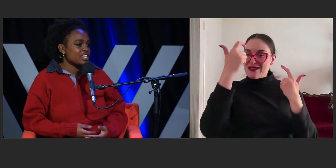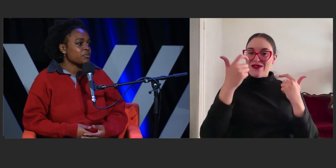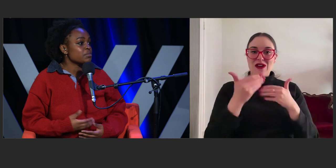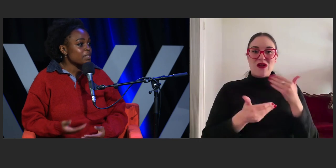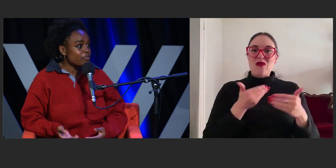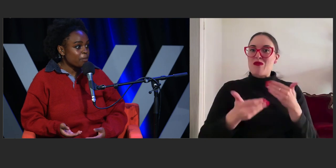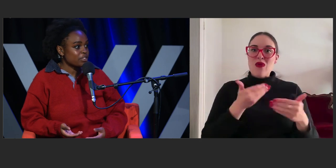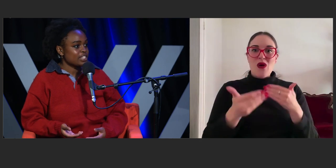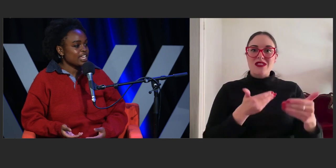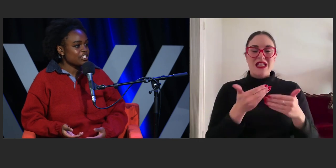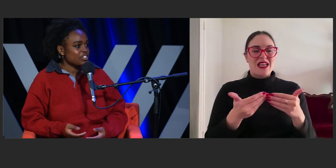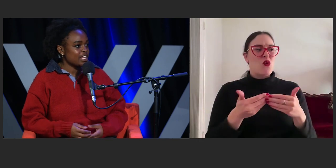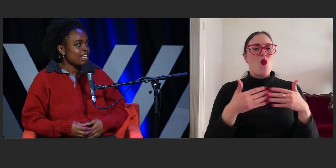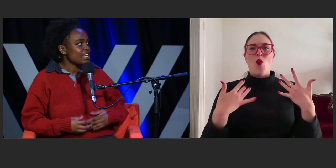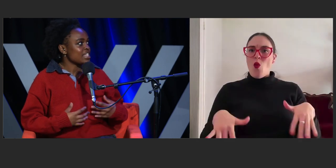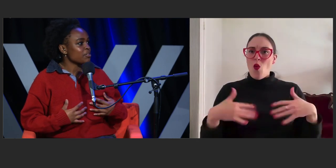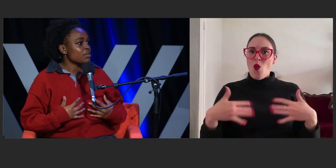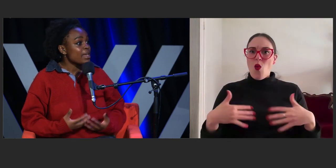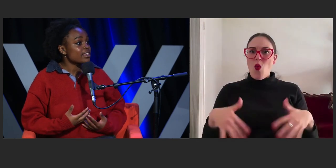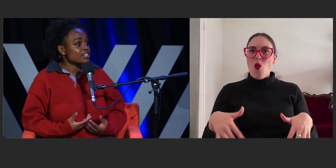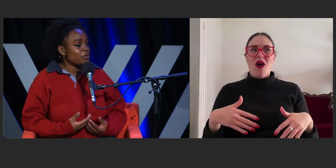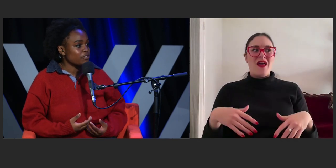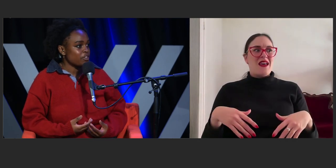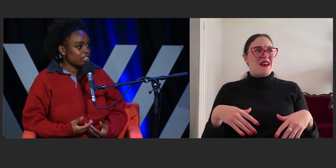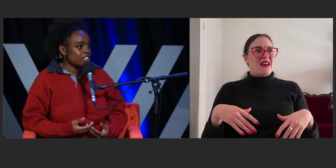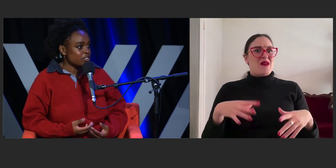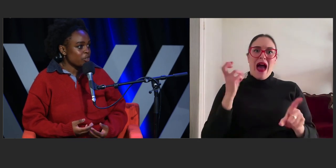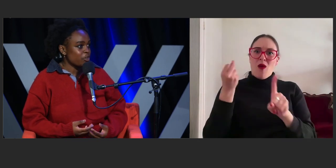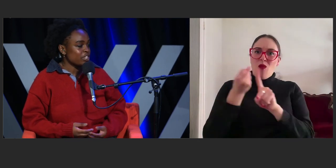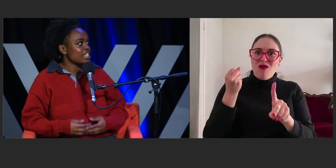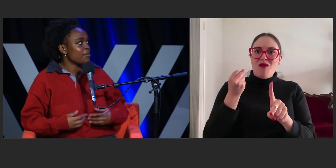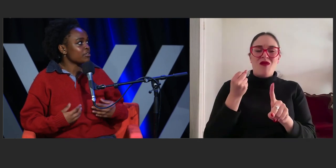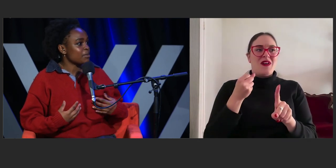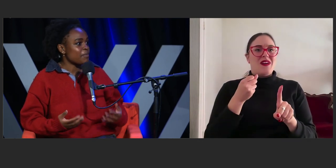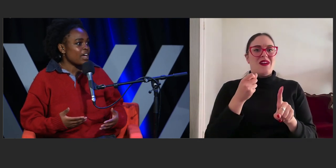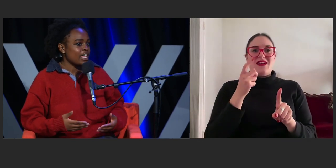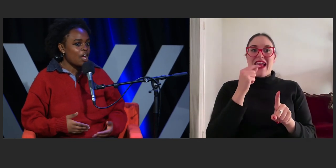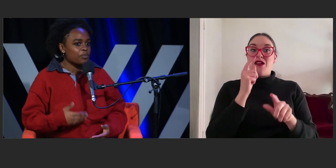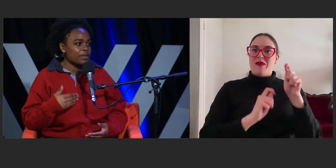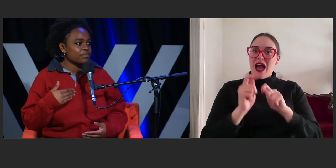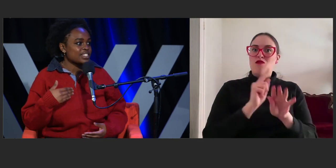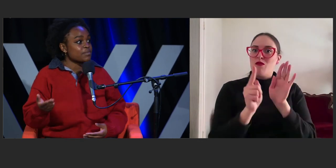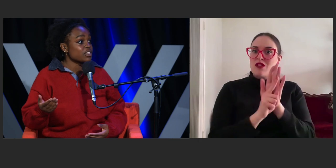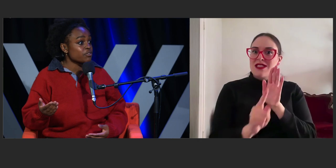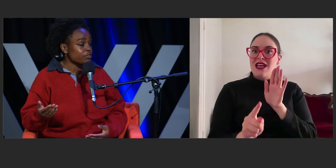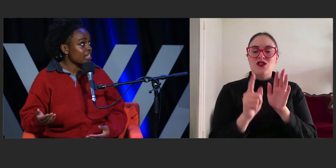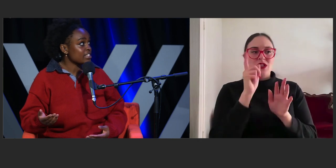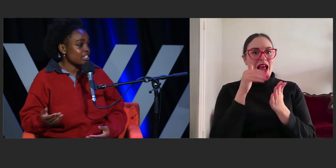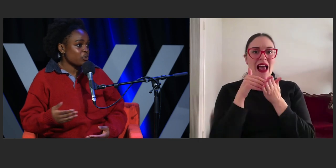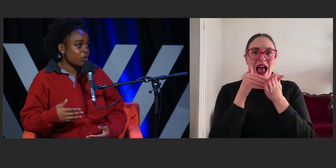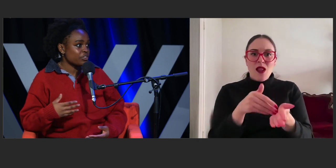It's able to be representation, it's able to make someone feel less alone, it's able to help them see themselves reflected in a world